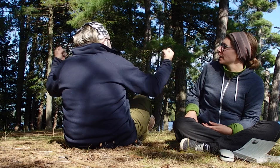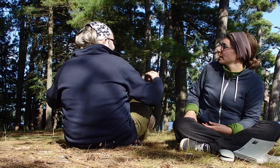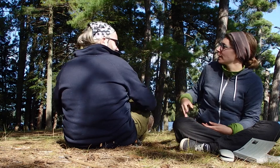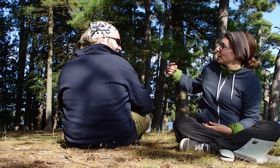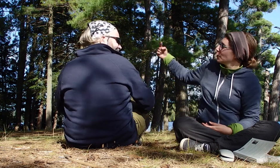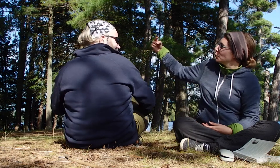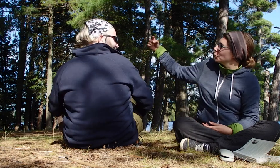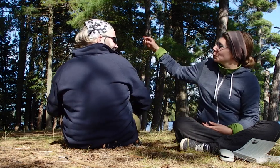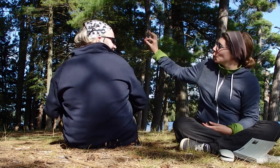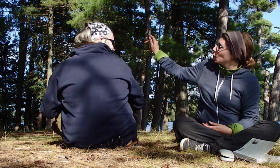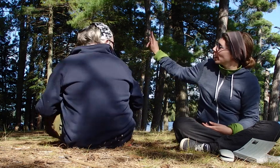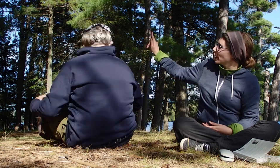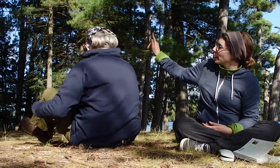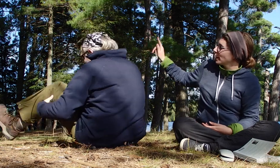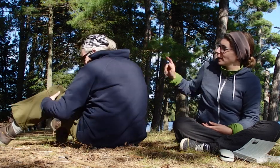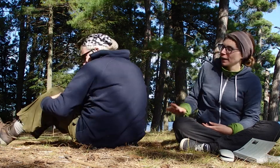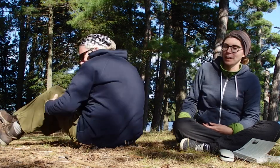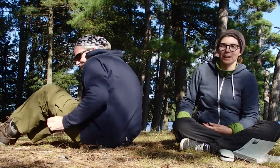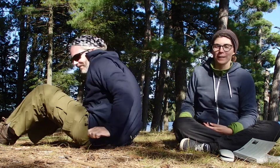Are you OK?